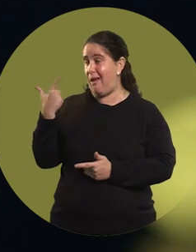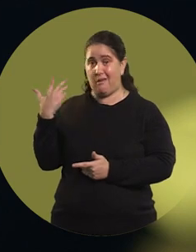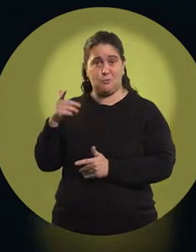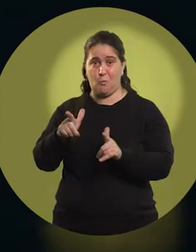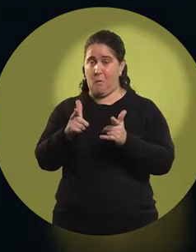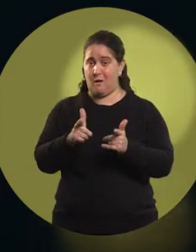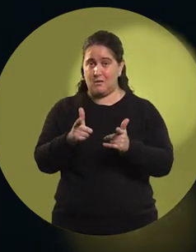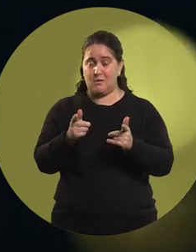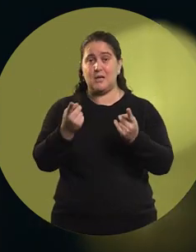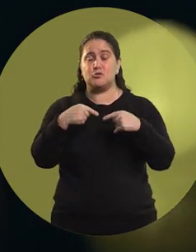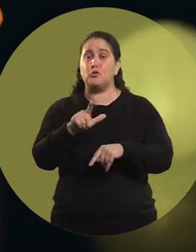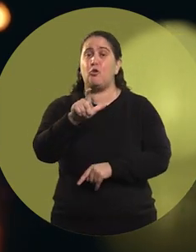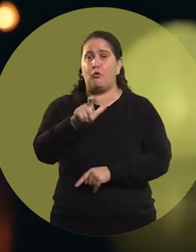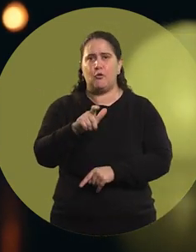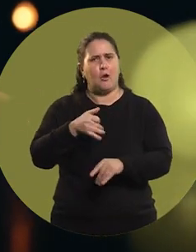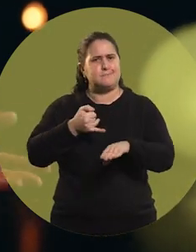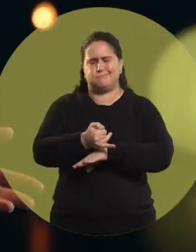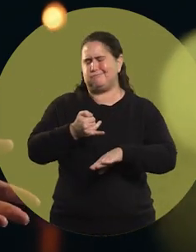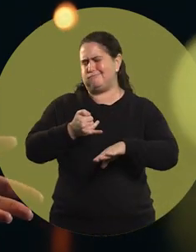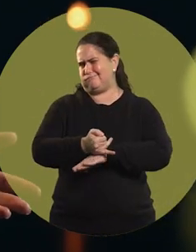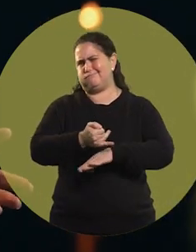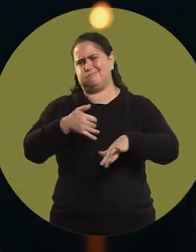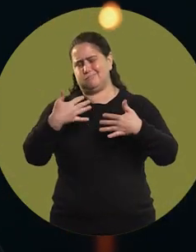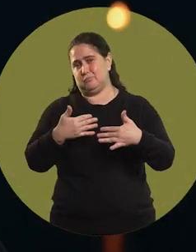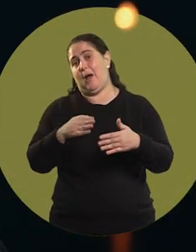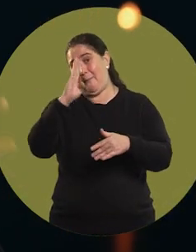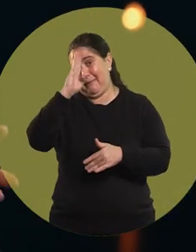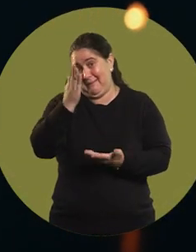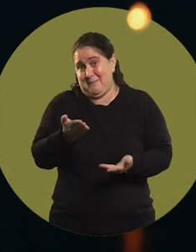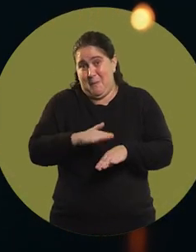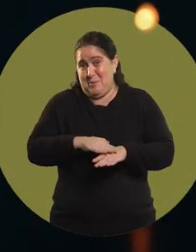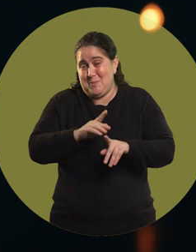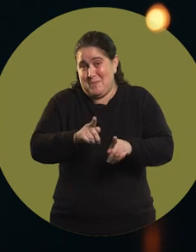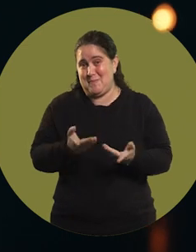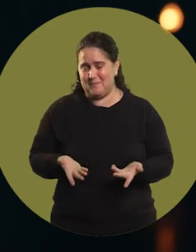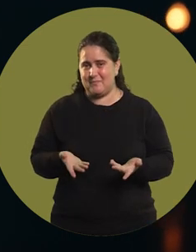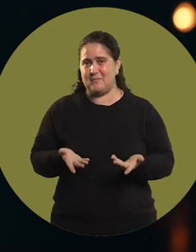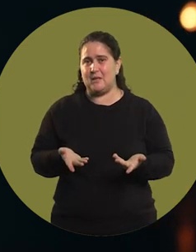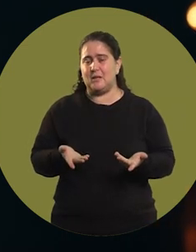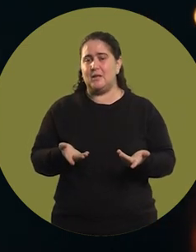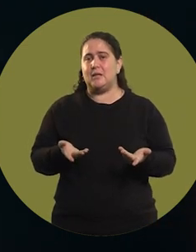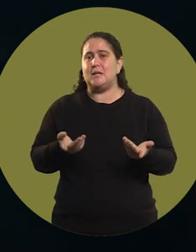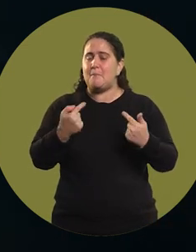So, obviously, I made mistakes because I was learning, and